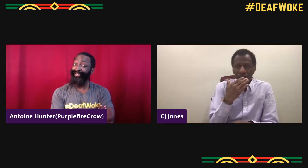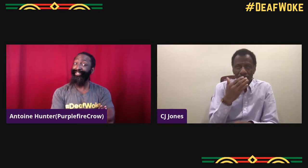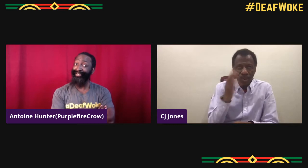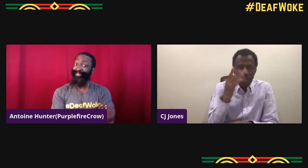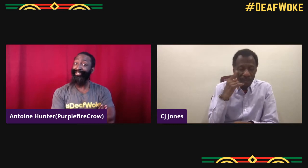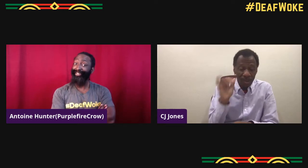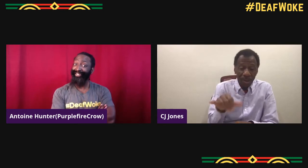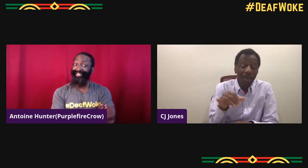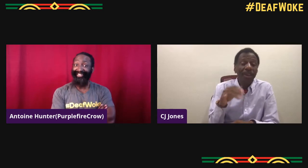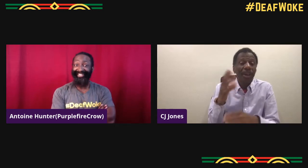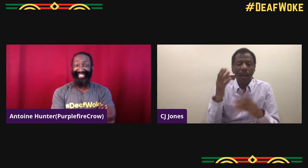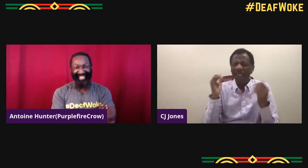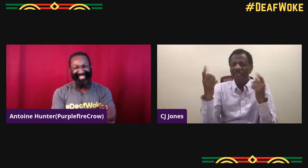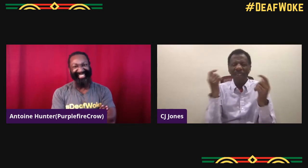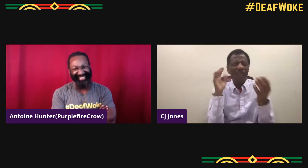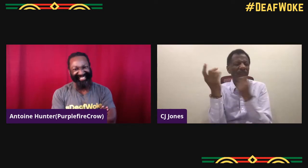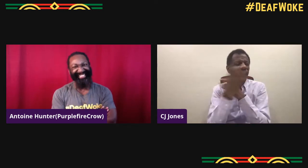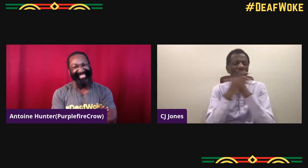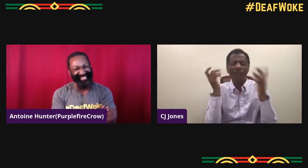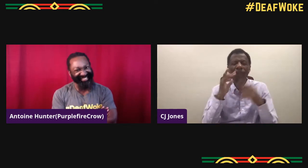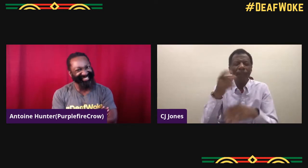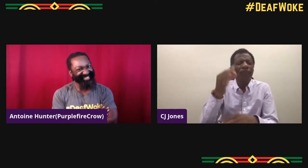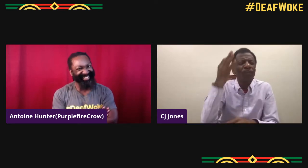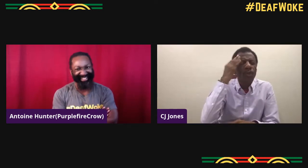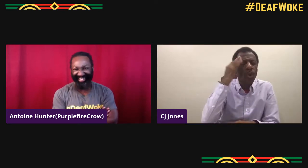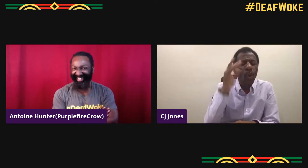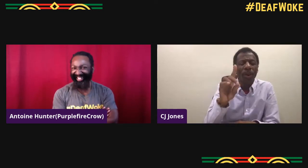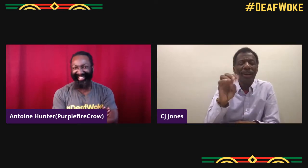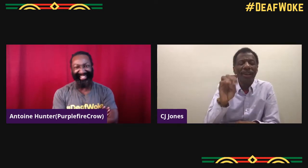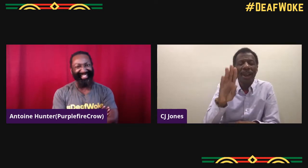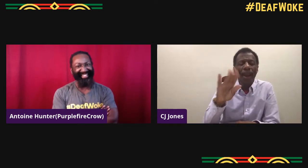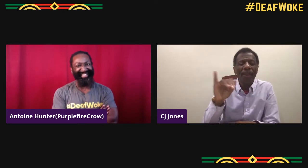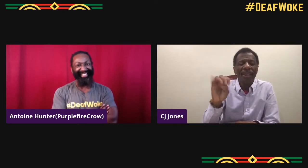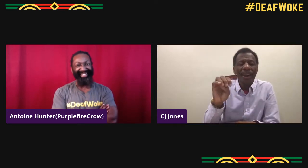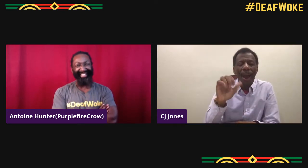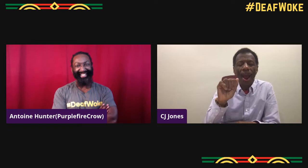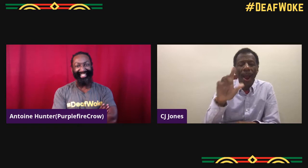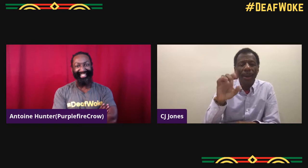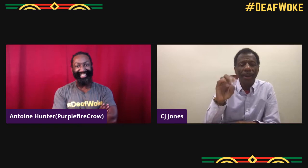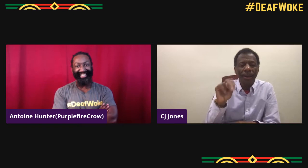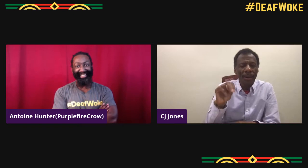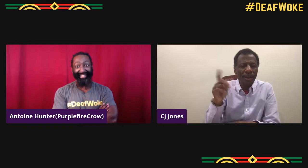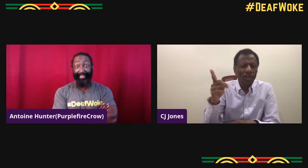I had an interpreter. I thank God for that. I mean, cause there's just so much dialogue happening,